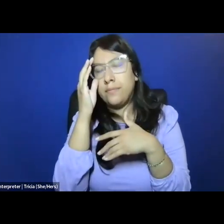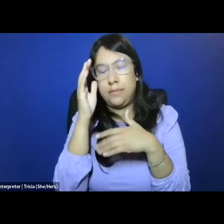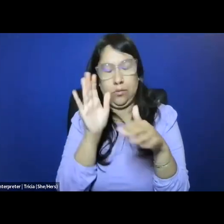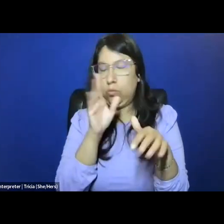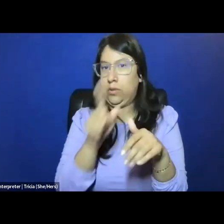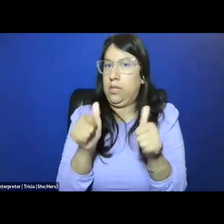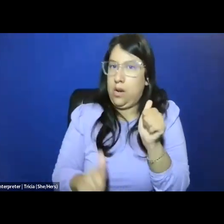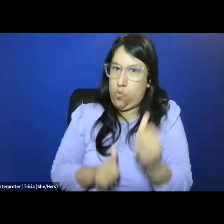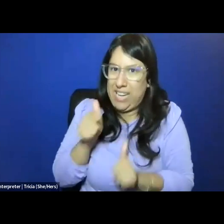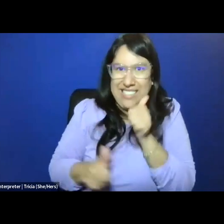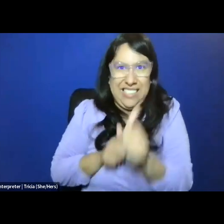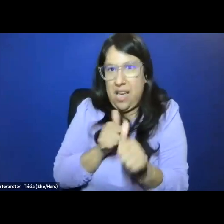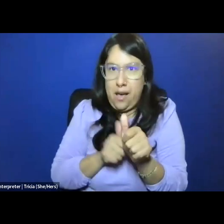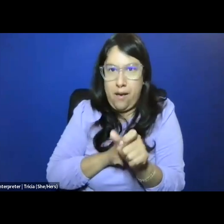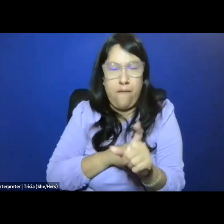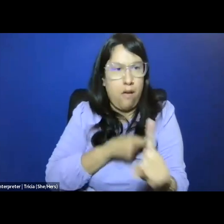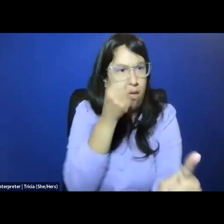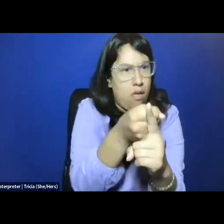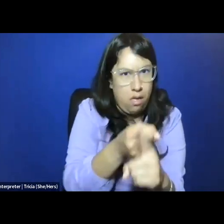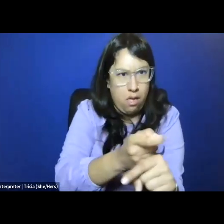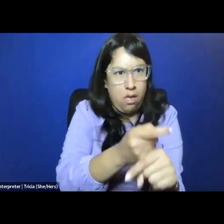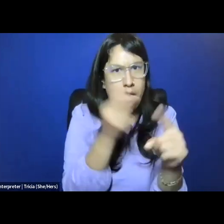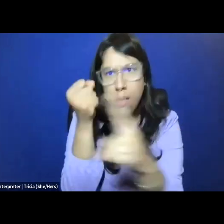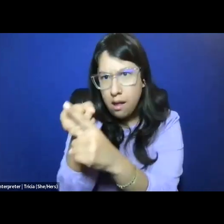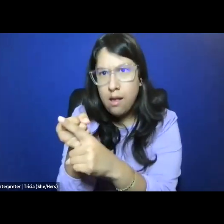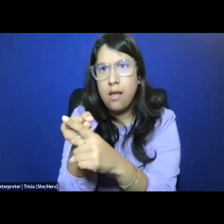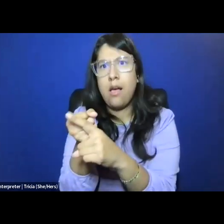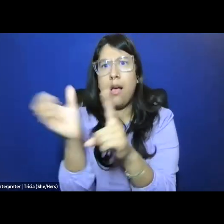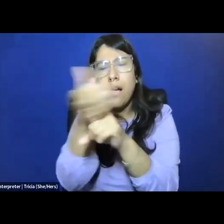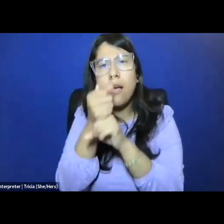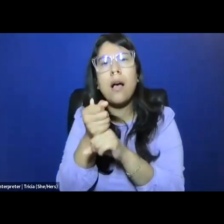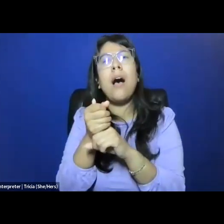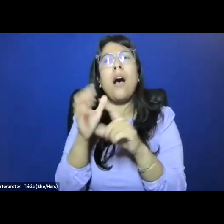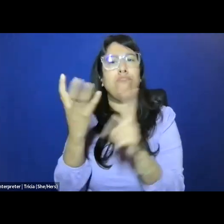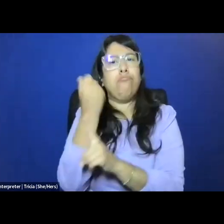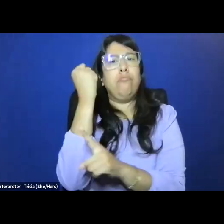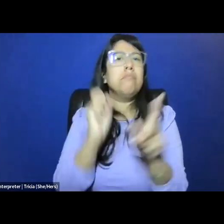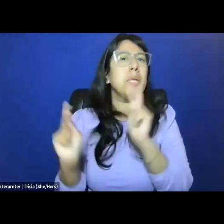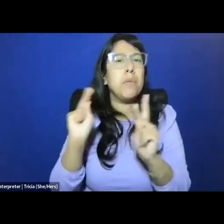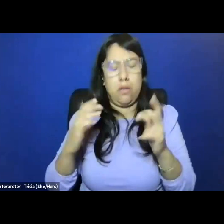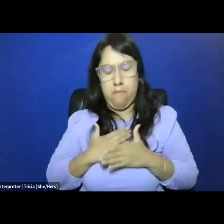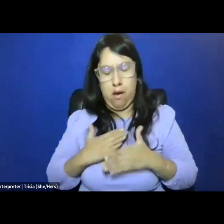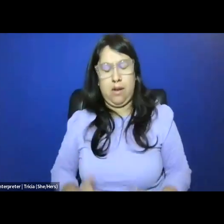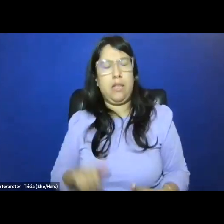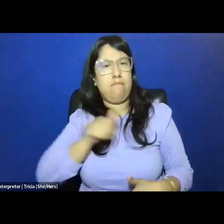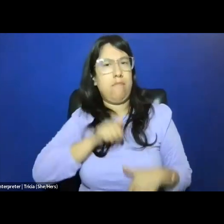really aggressive attacks on people's bodily autonomy that we are experiencing today.